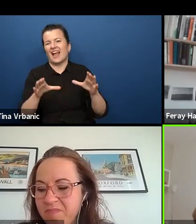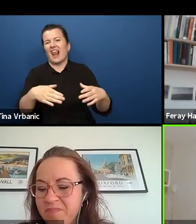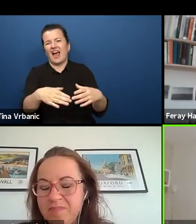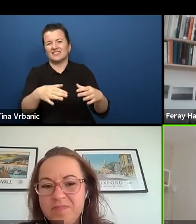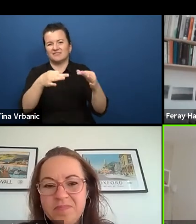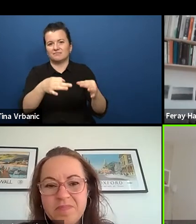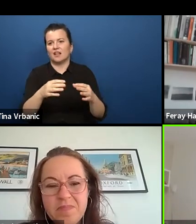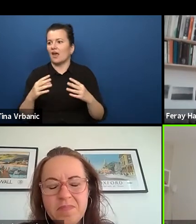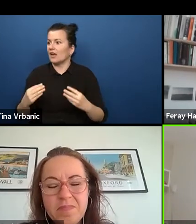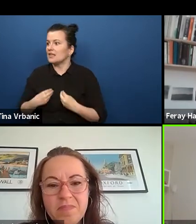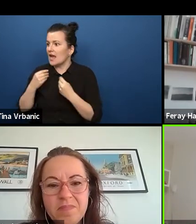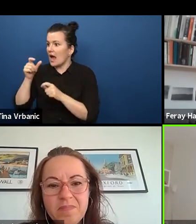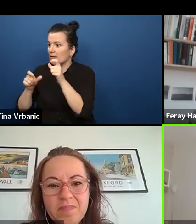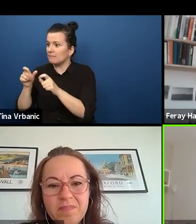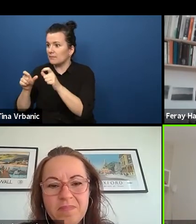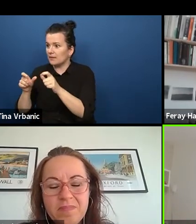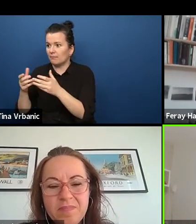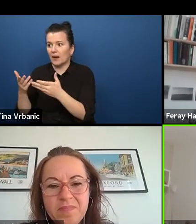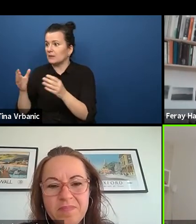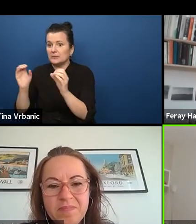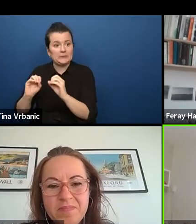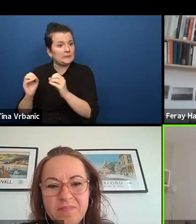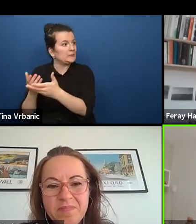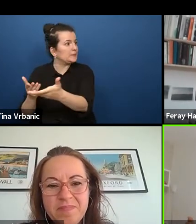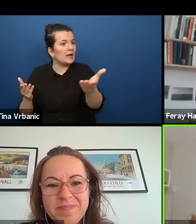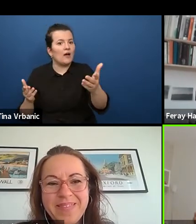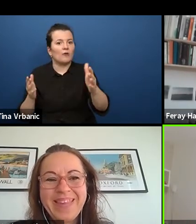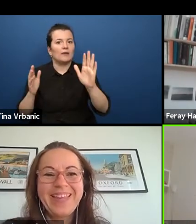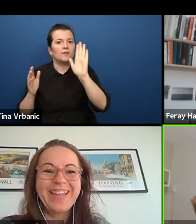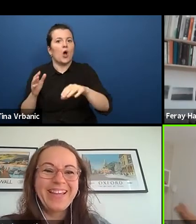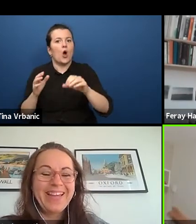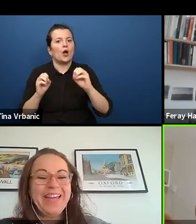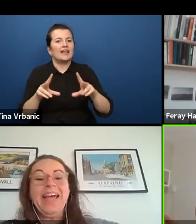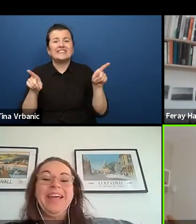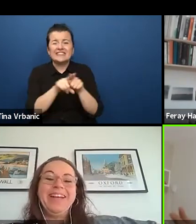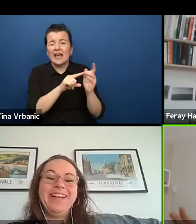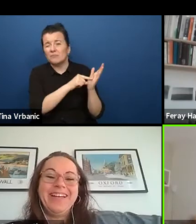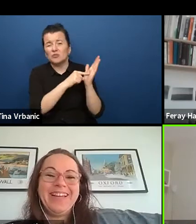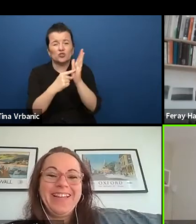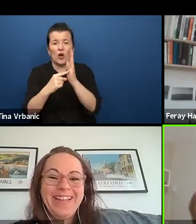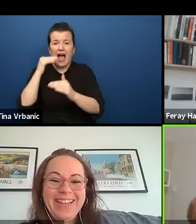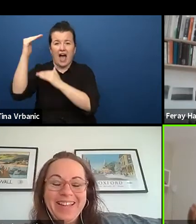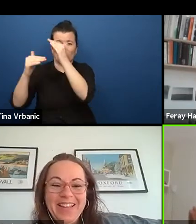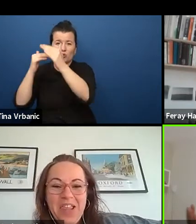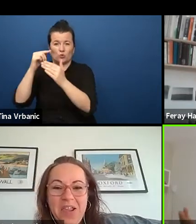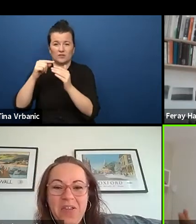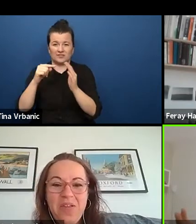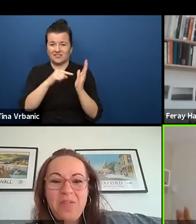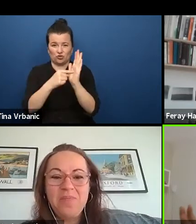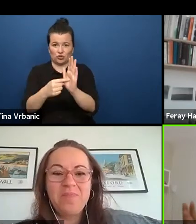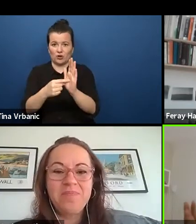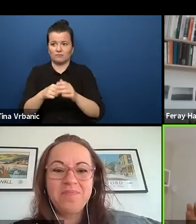And so we had to show it in front of adults and all of them after the discussion said to us,